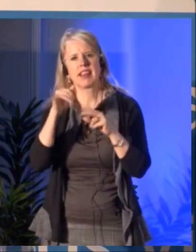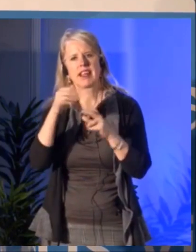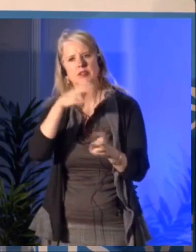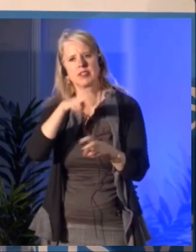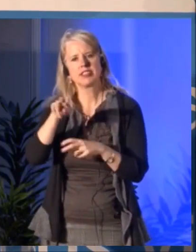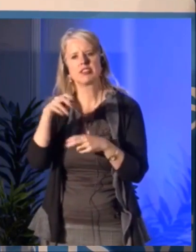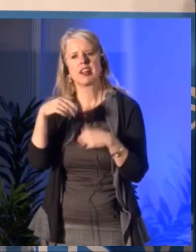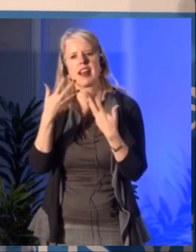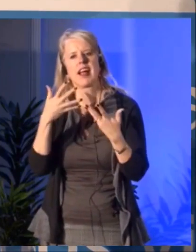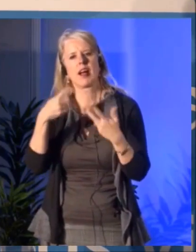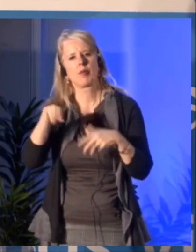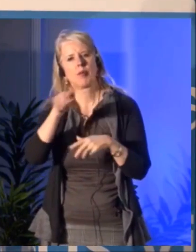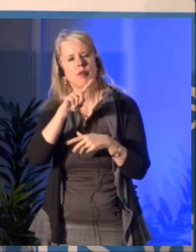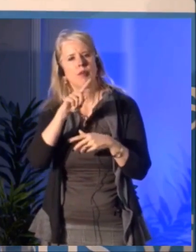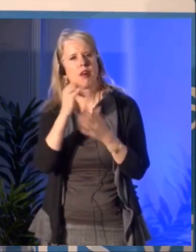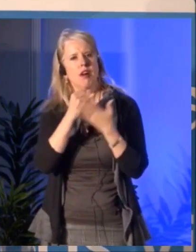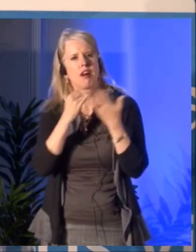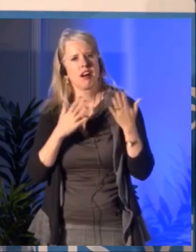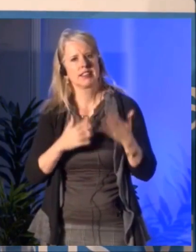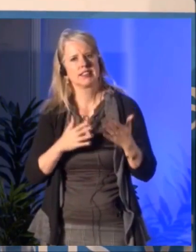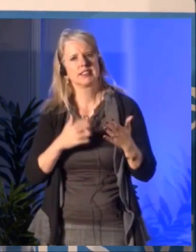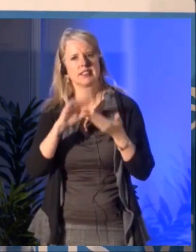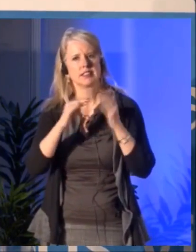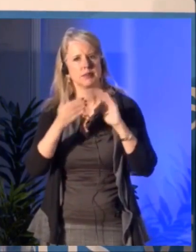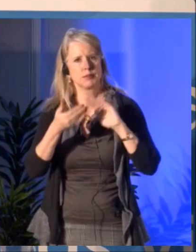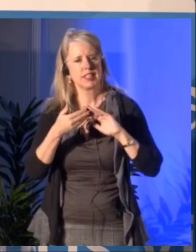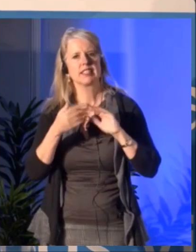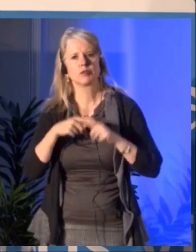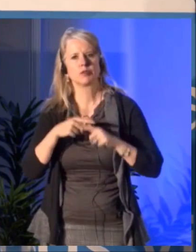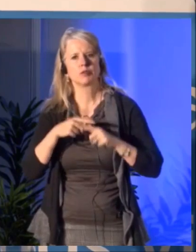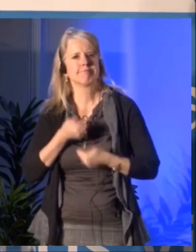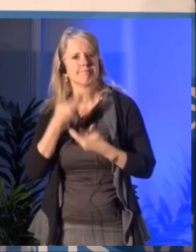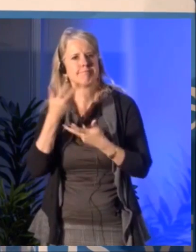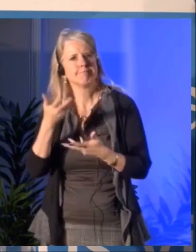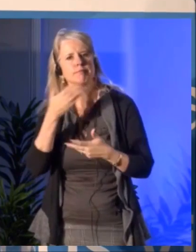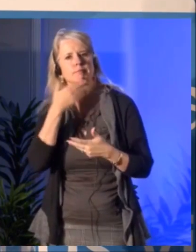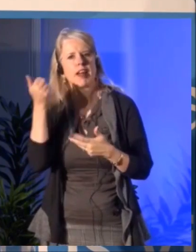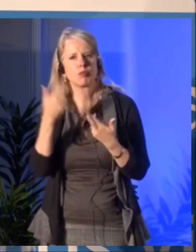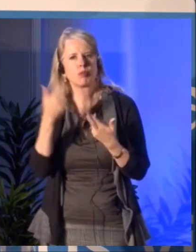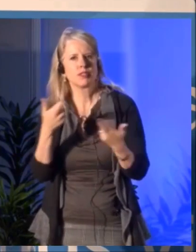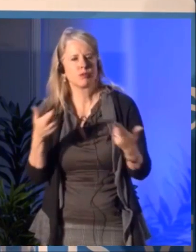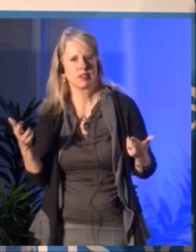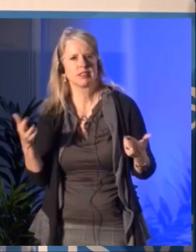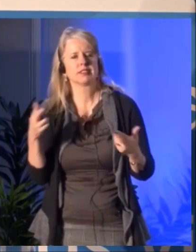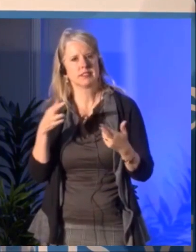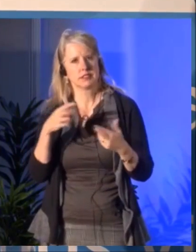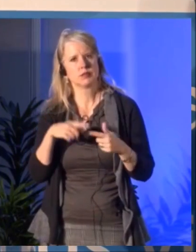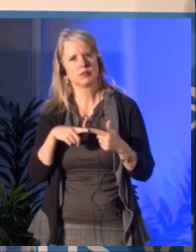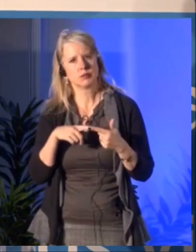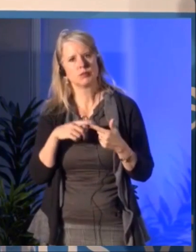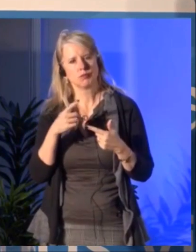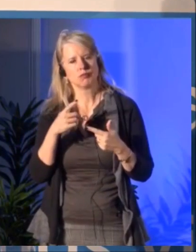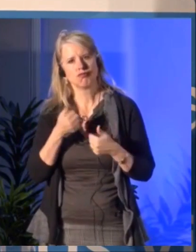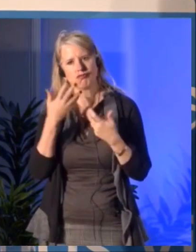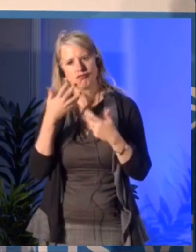because citizens well they have expectations